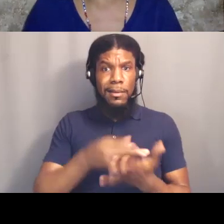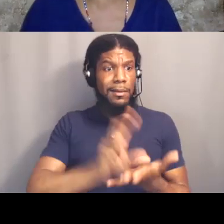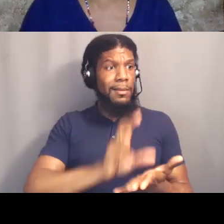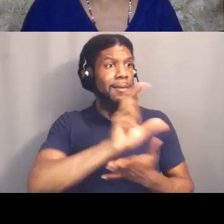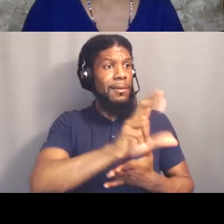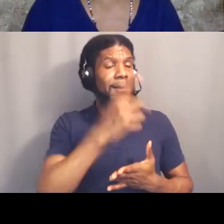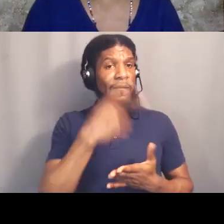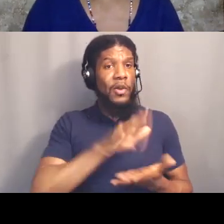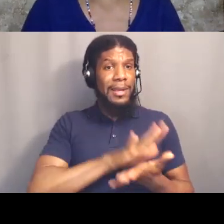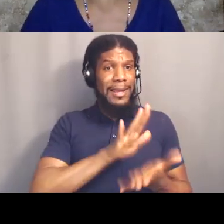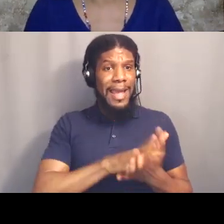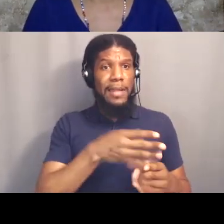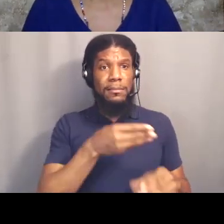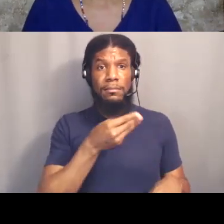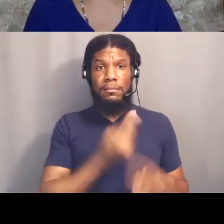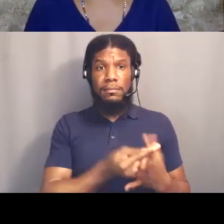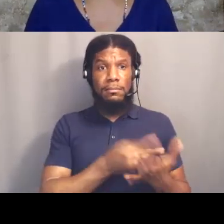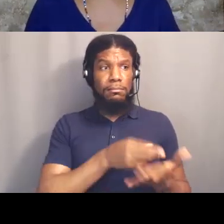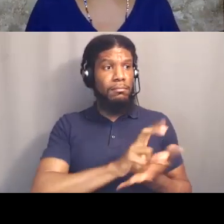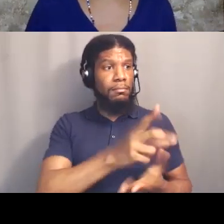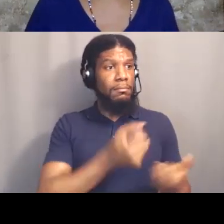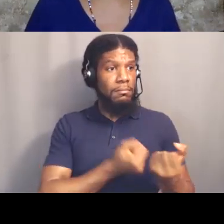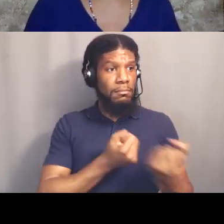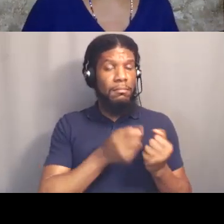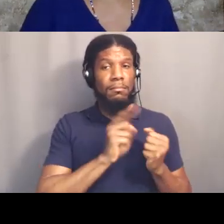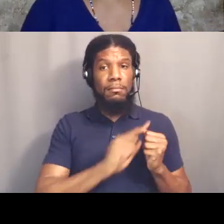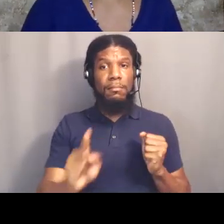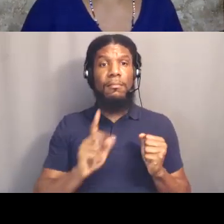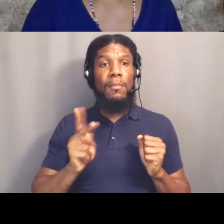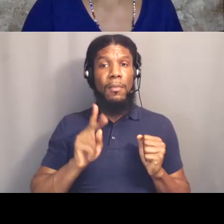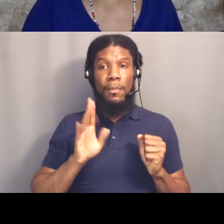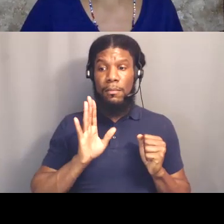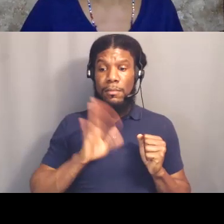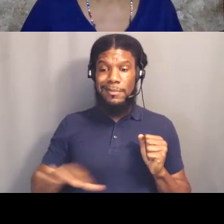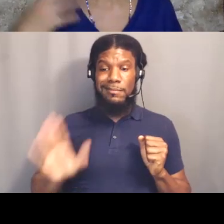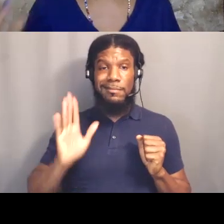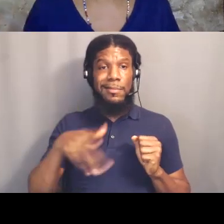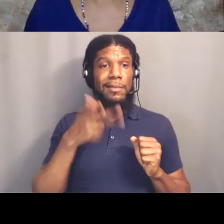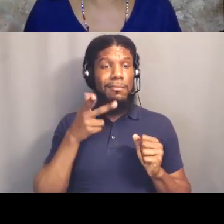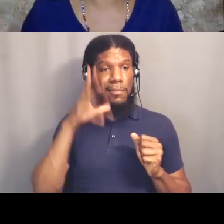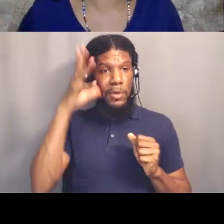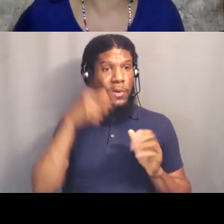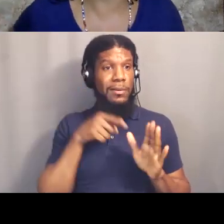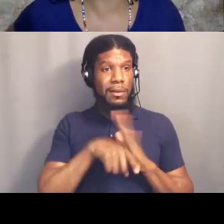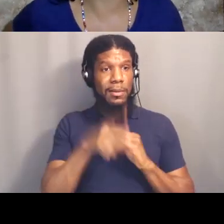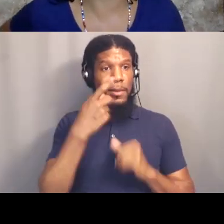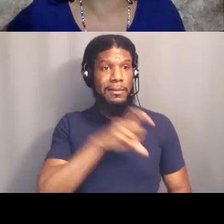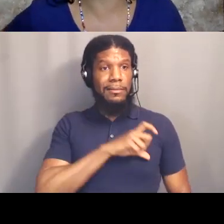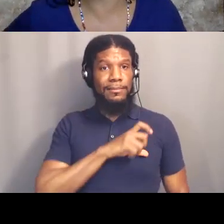through police violence, right? We have political education, This is Not a Drill, and here's your calls to action for the week.